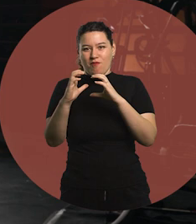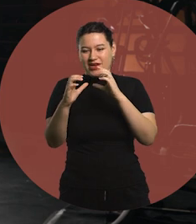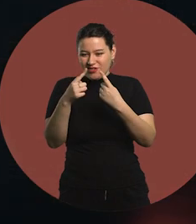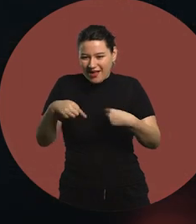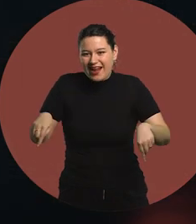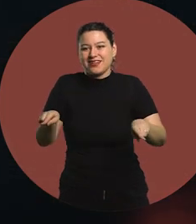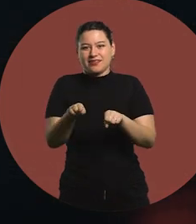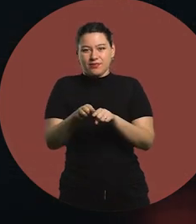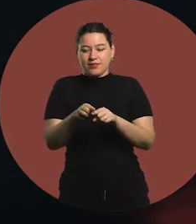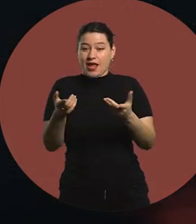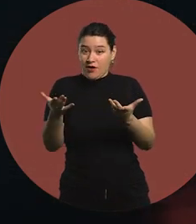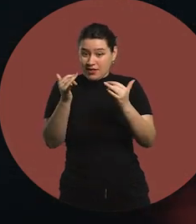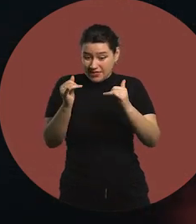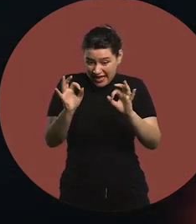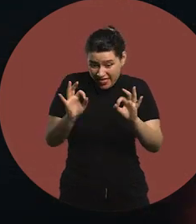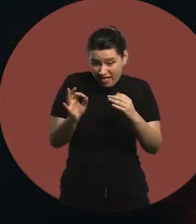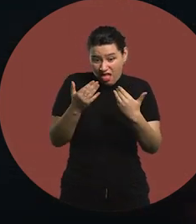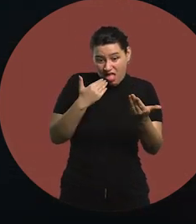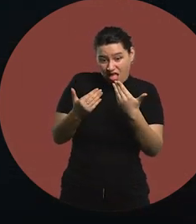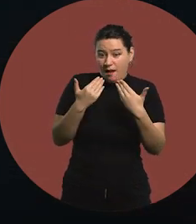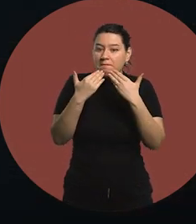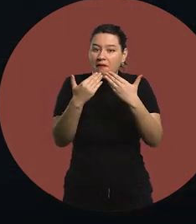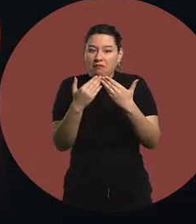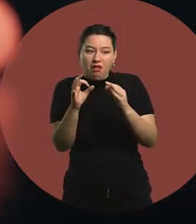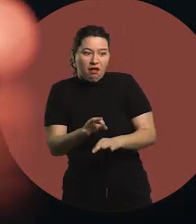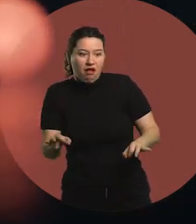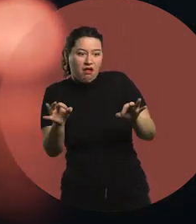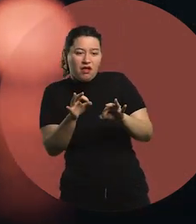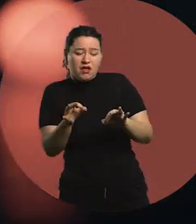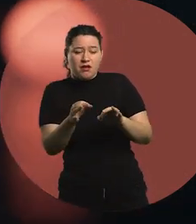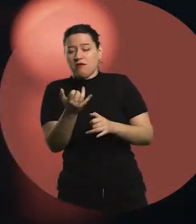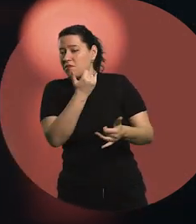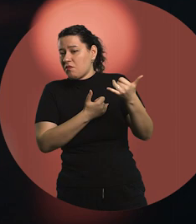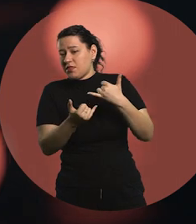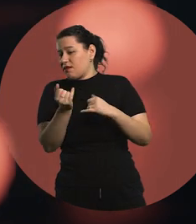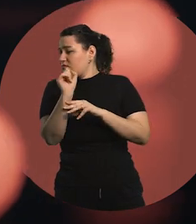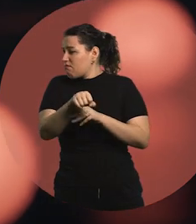Now, if I don't converse, if I don't ask, if I don't listen, then I will assume: